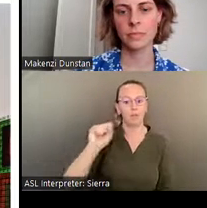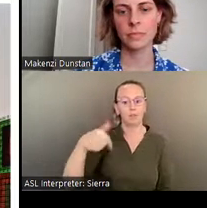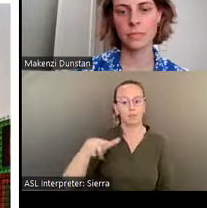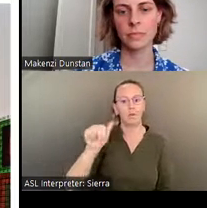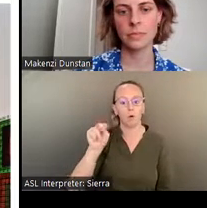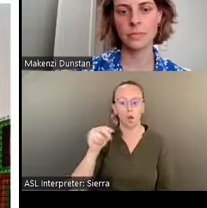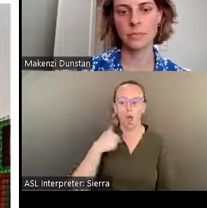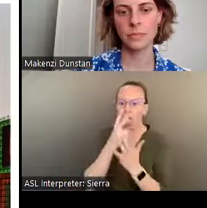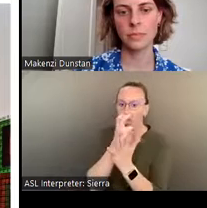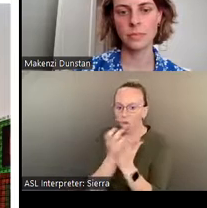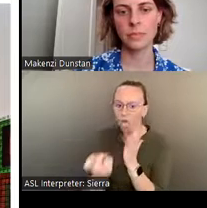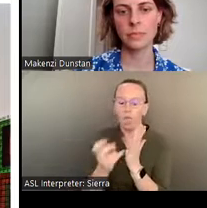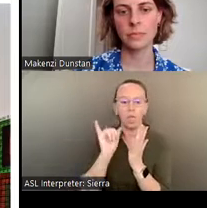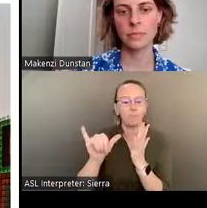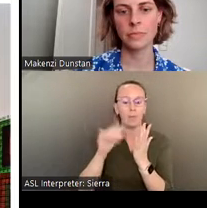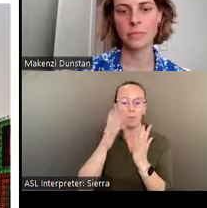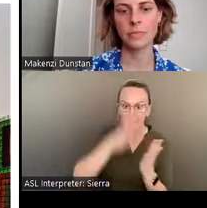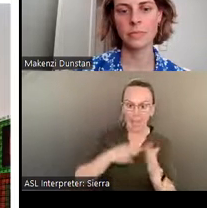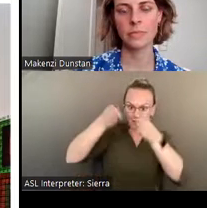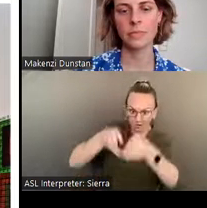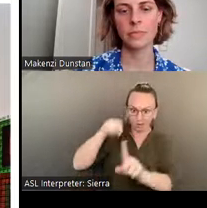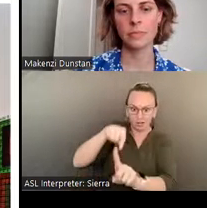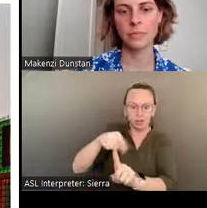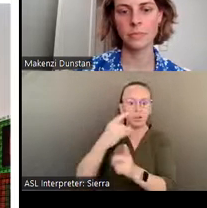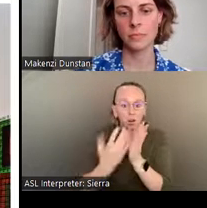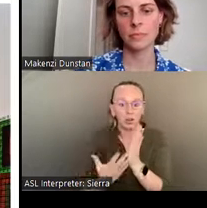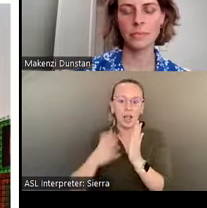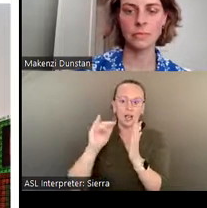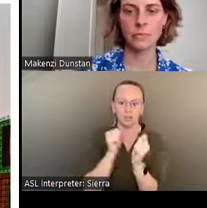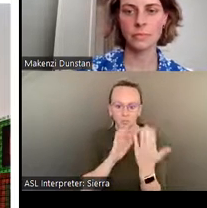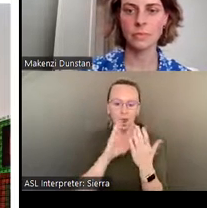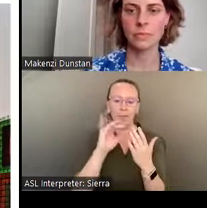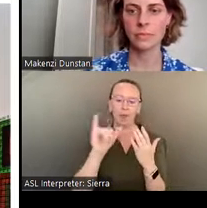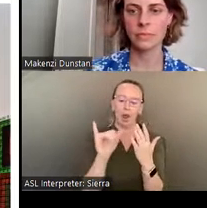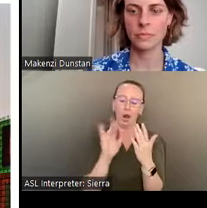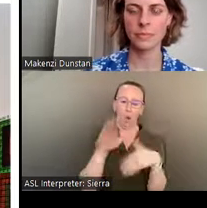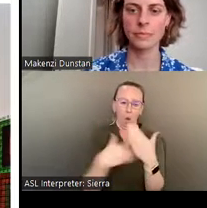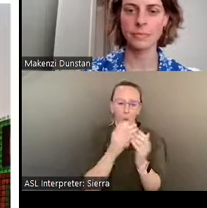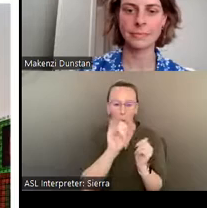philosophy, and the artistic talent that all complete the tapestry that is this singular place.